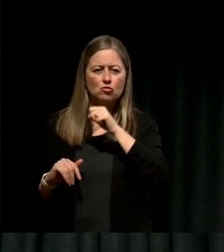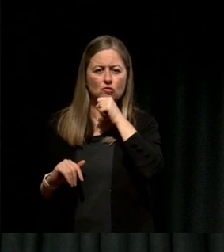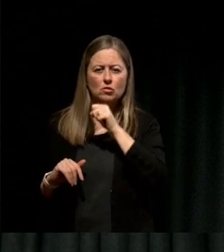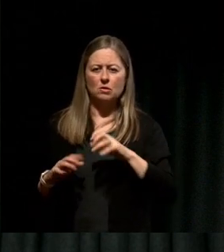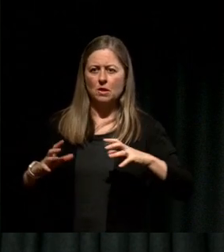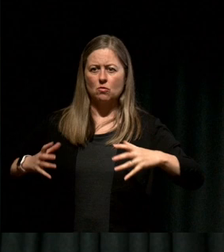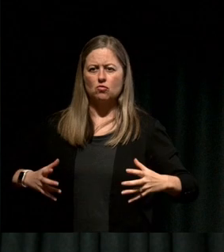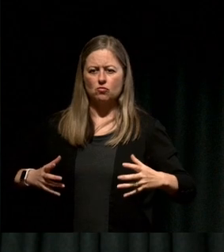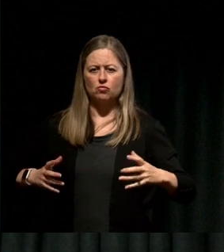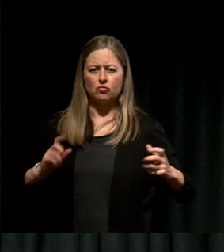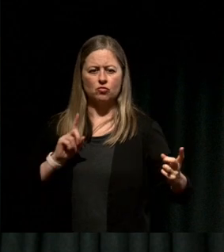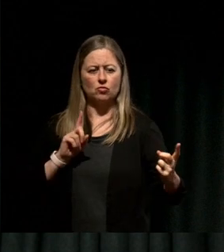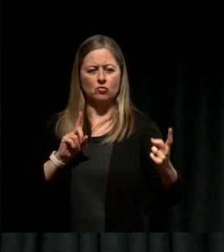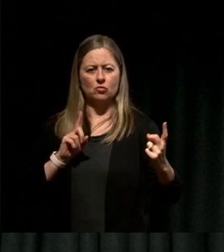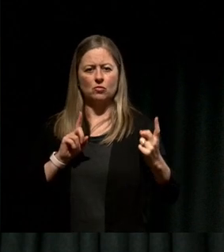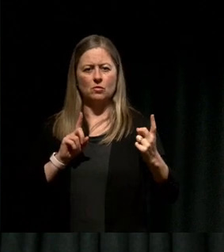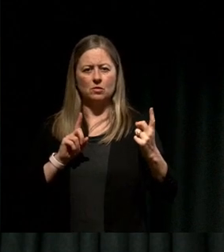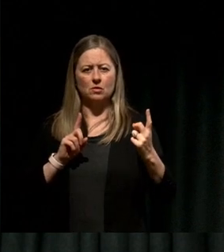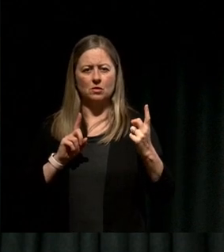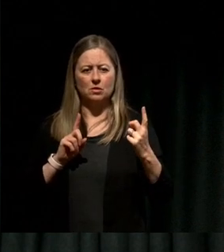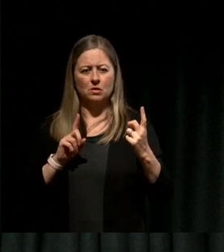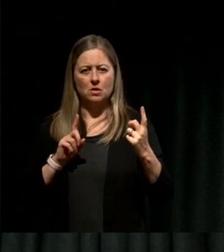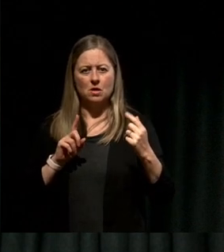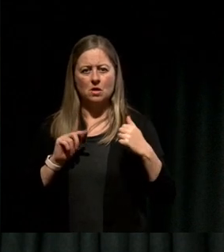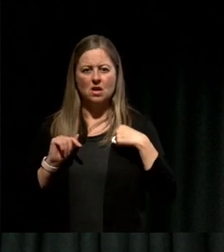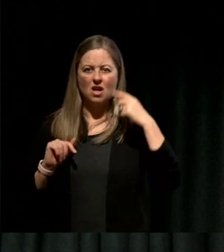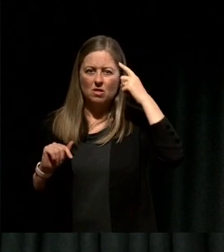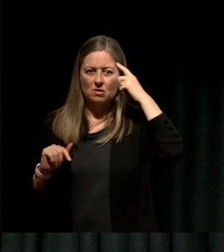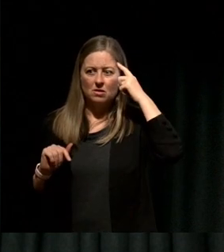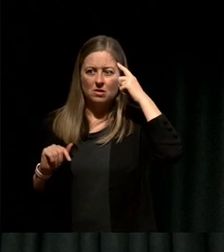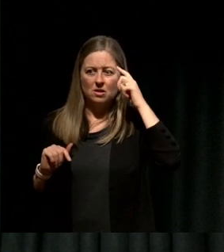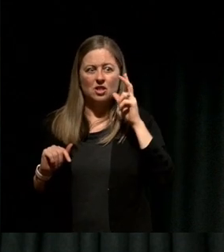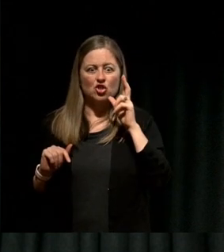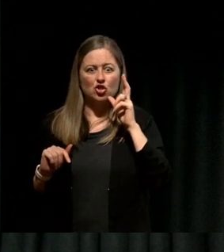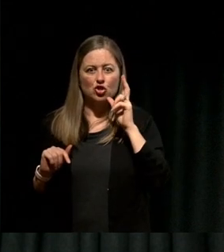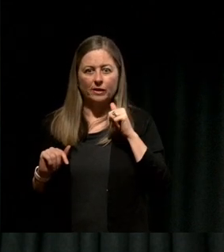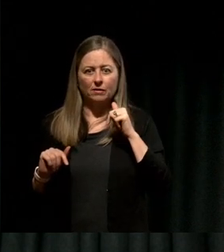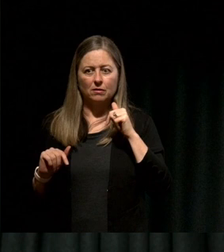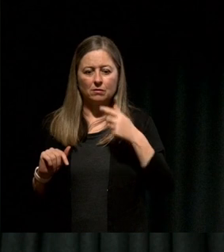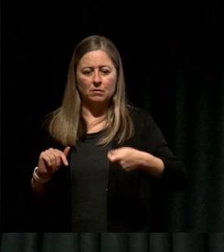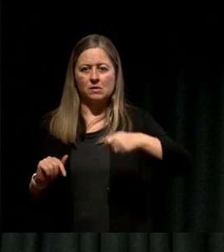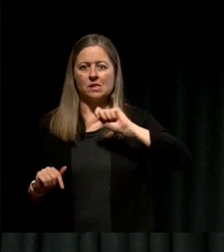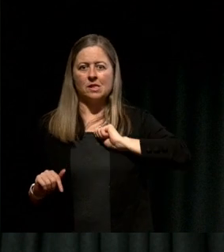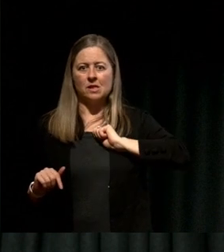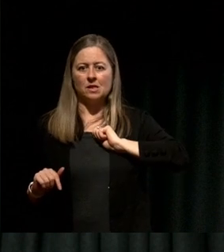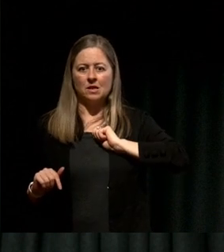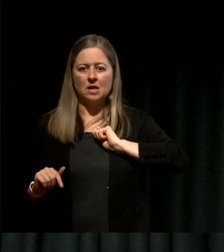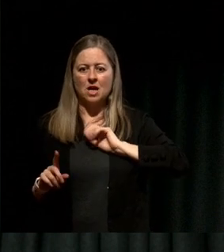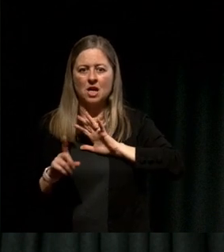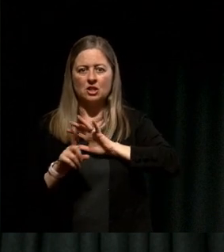me and as he drew closer I thought this is it, I was terrified that I was going to be